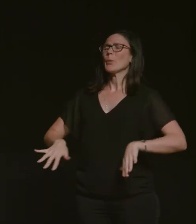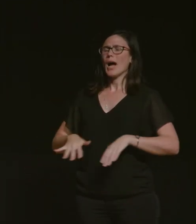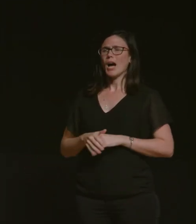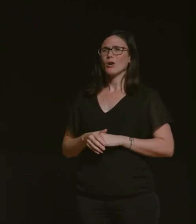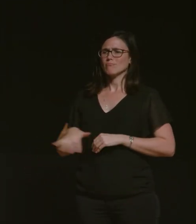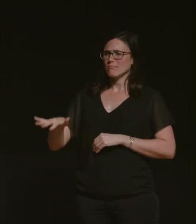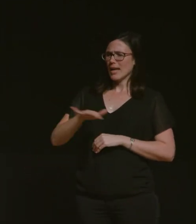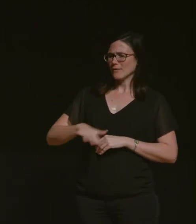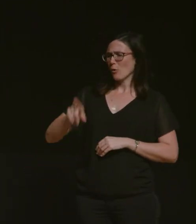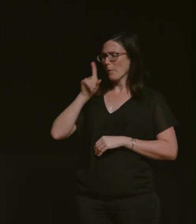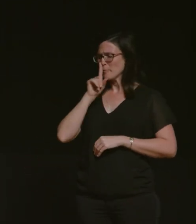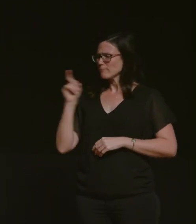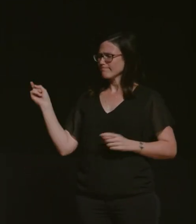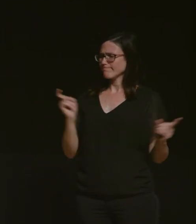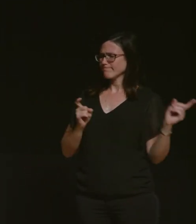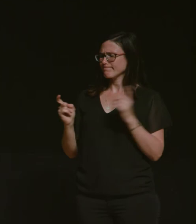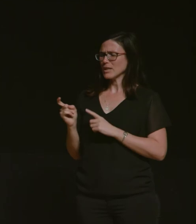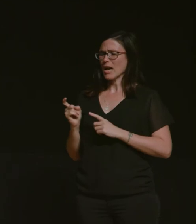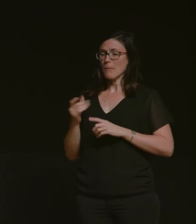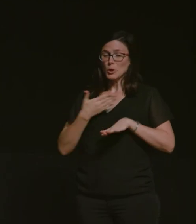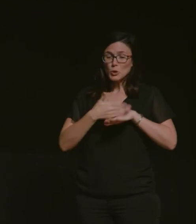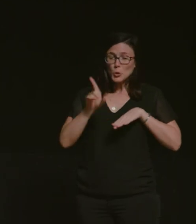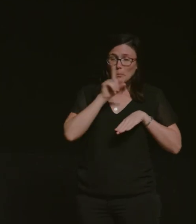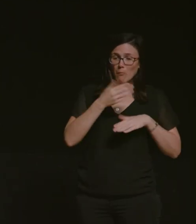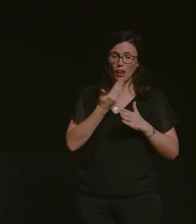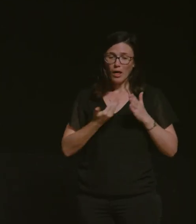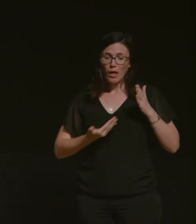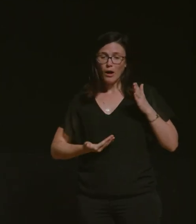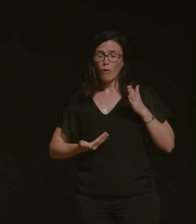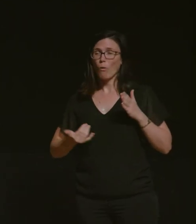for everybody to you know new storytellers and more experienced storytellers to come together